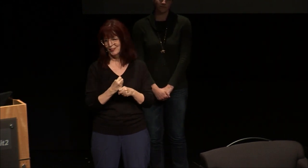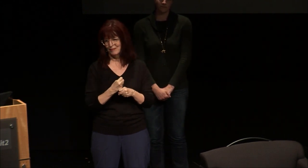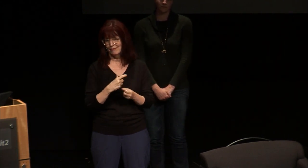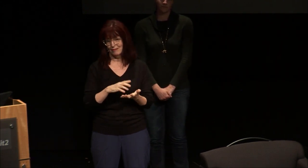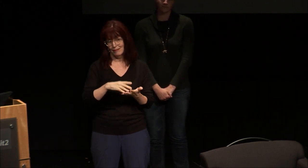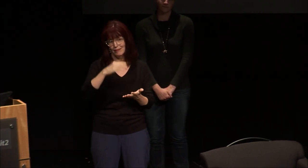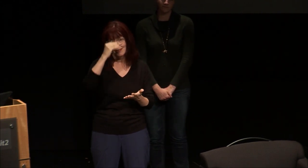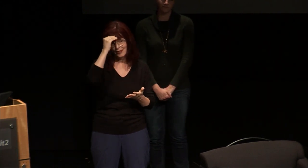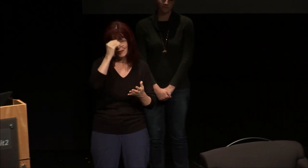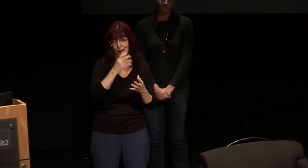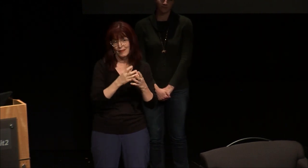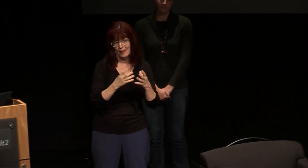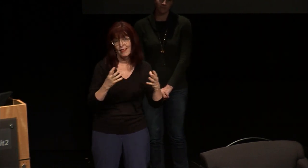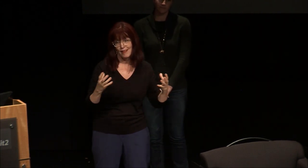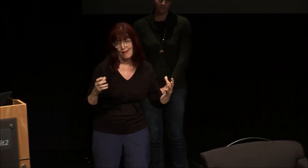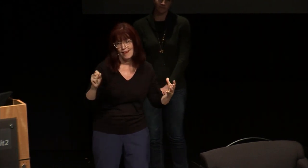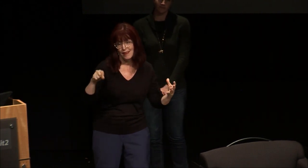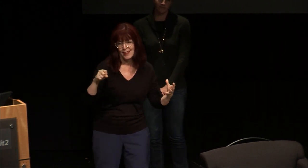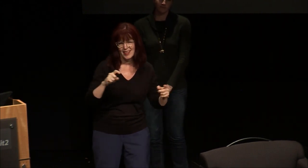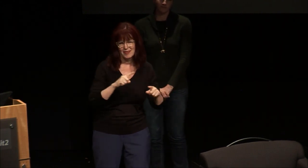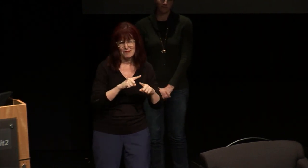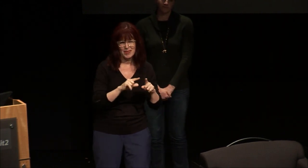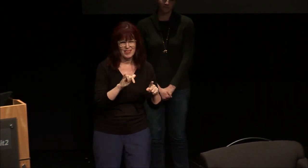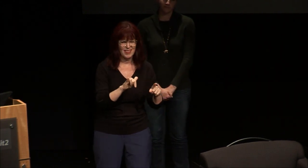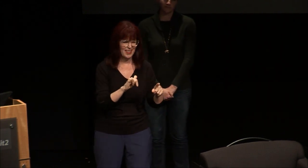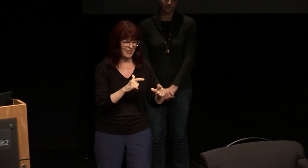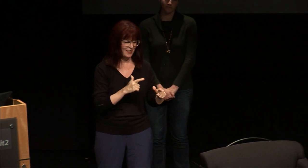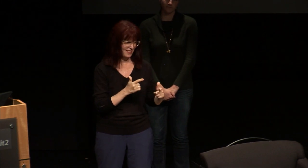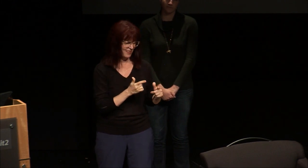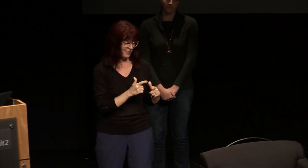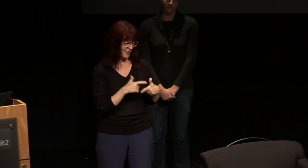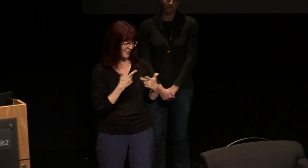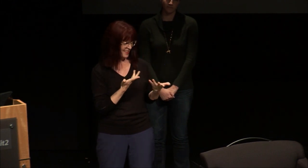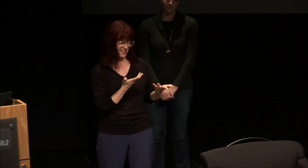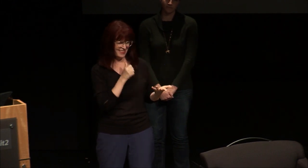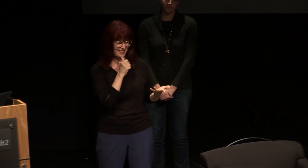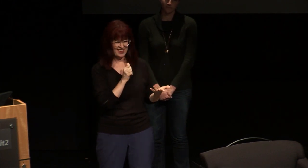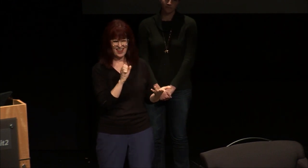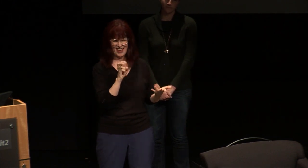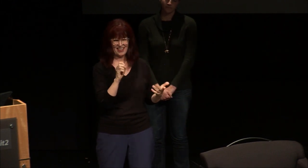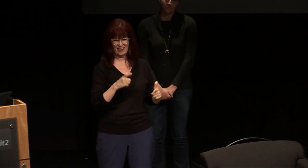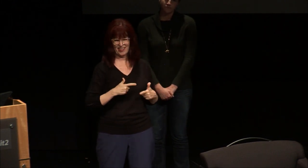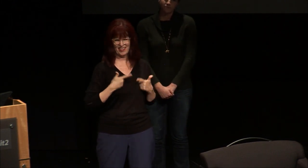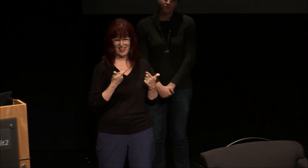studied Latin for two years learned a lot learned a lot but it's not